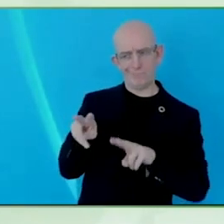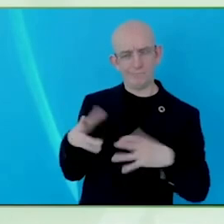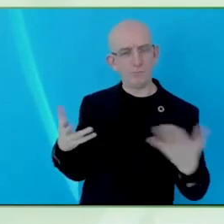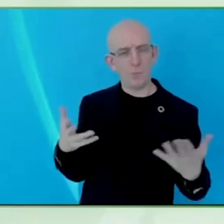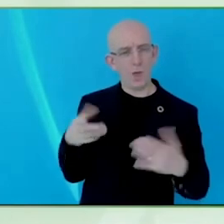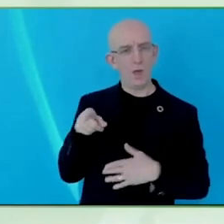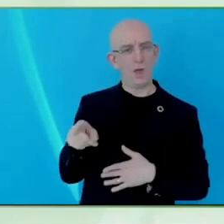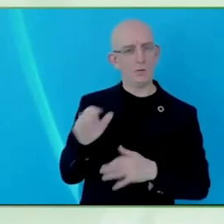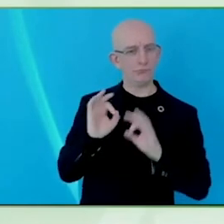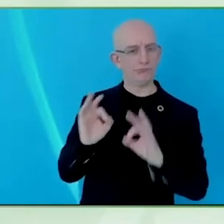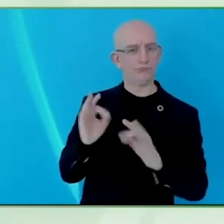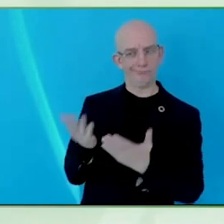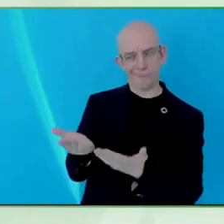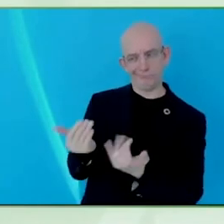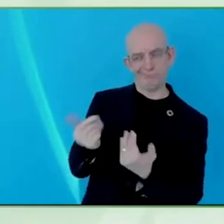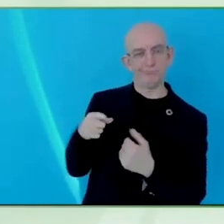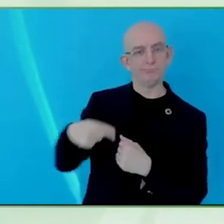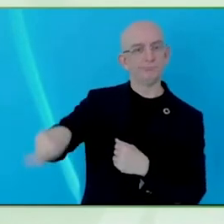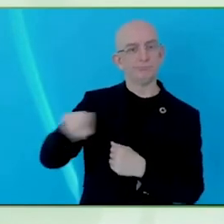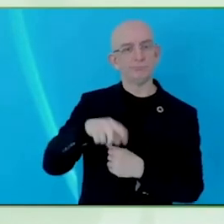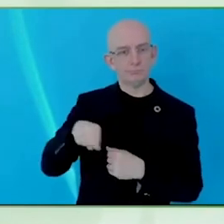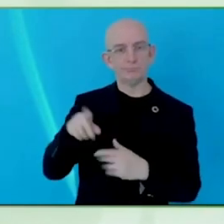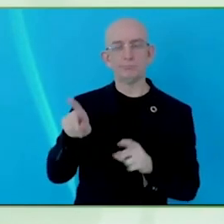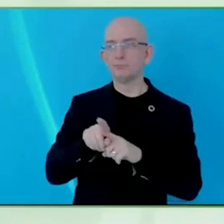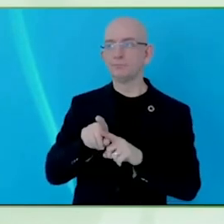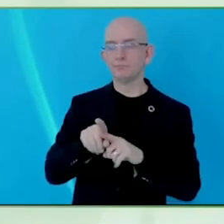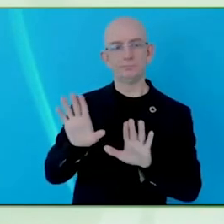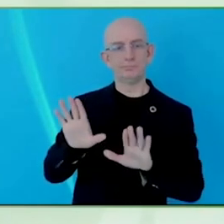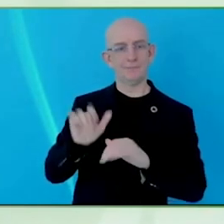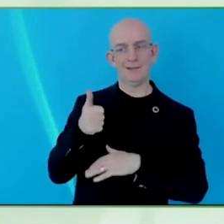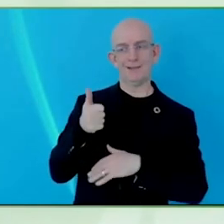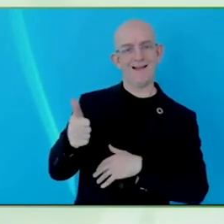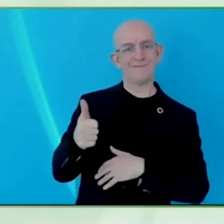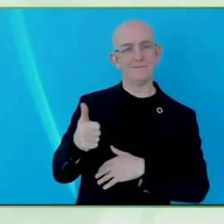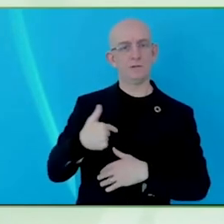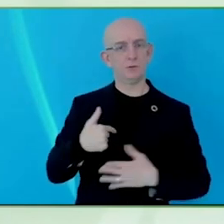looking at doing it making the community leads help moderate and